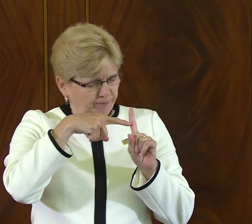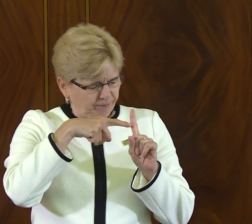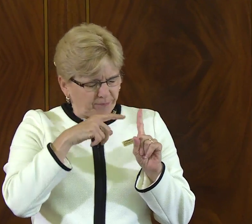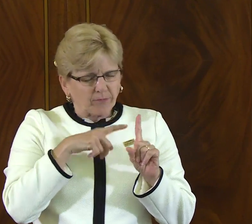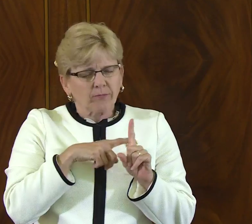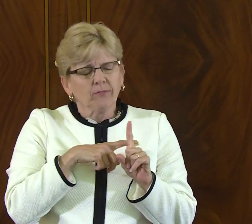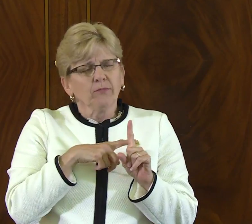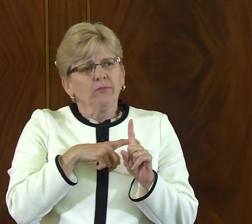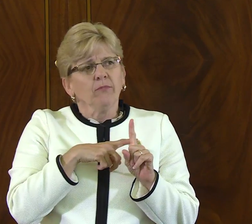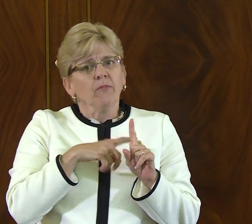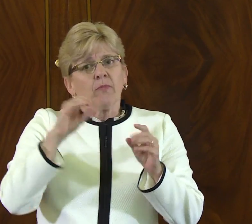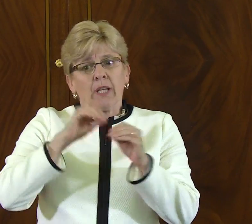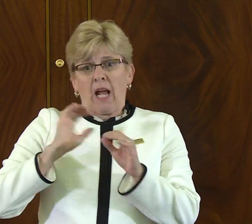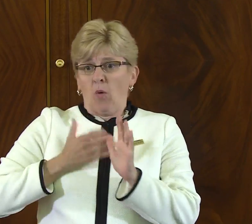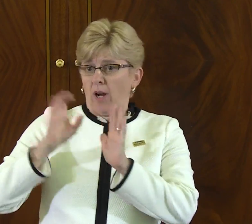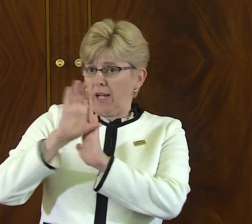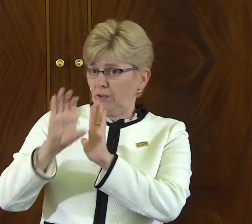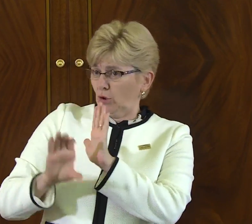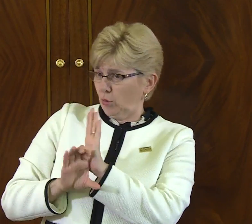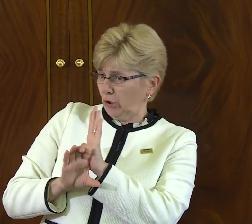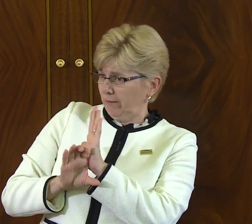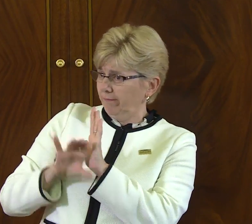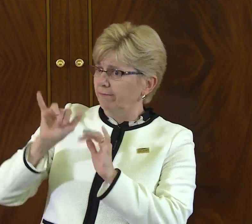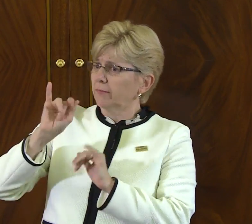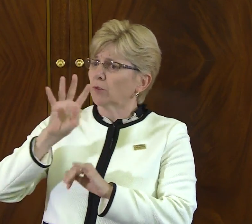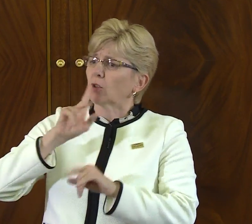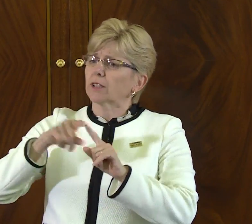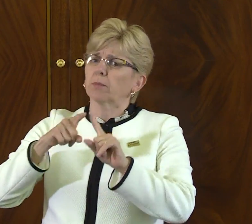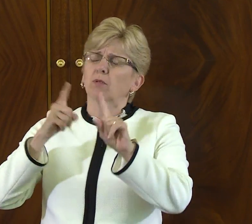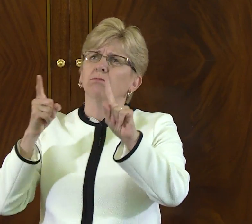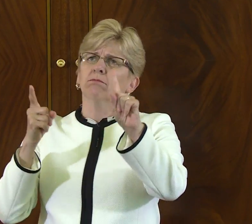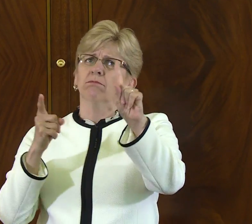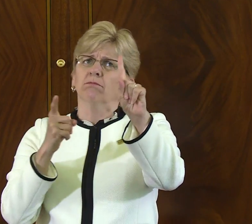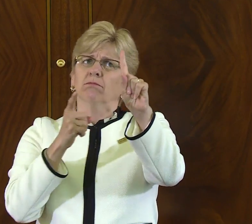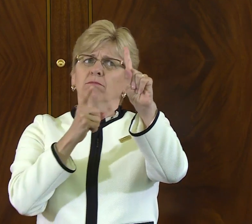I want to shift a bit to talk about the ADA and our Constitution